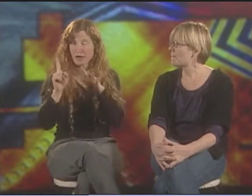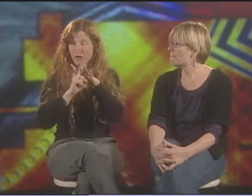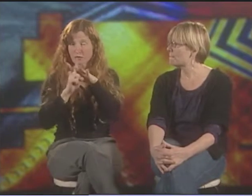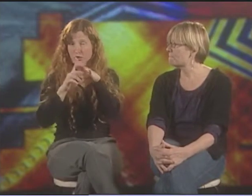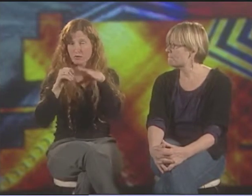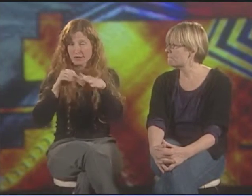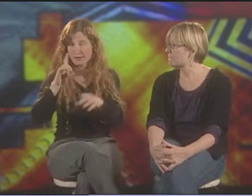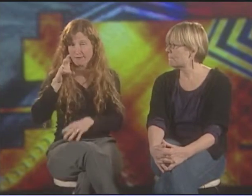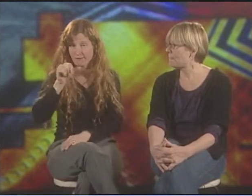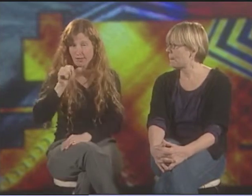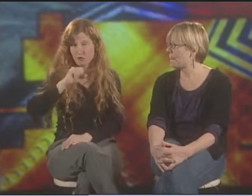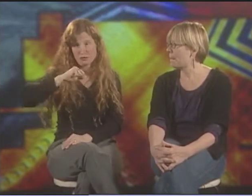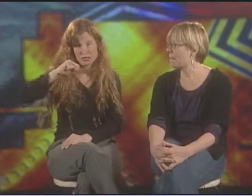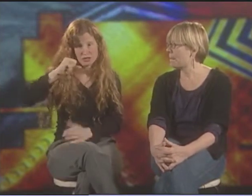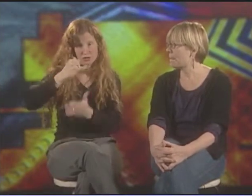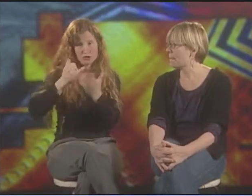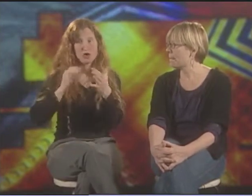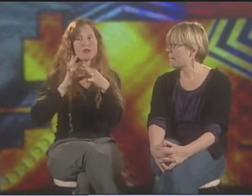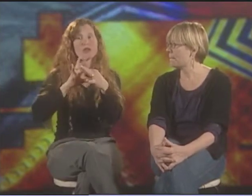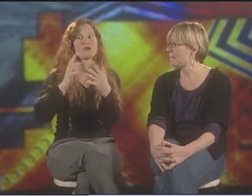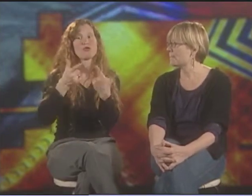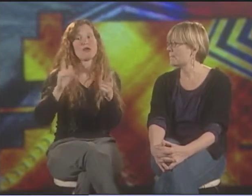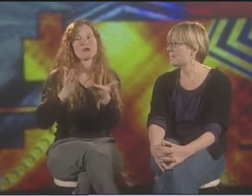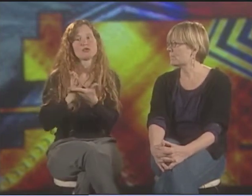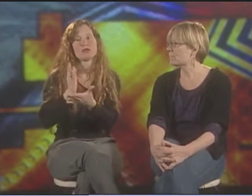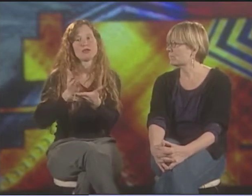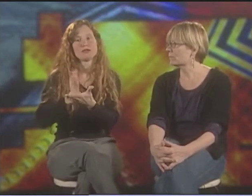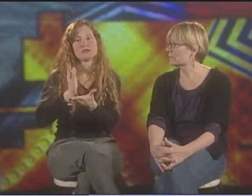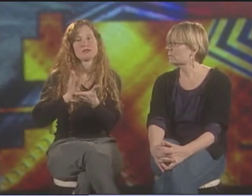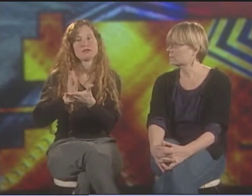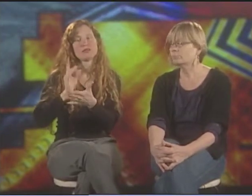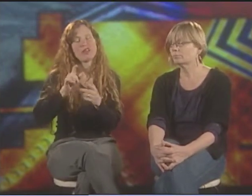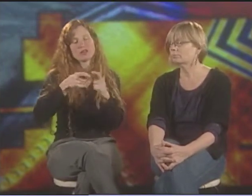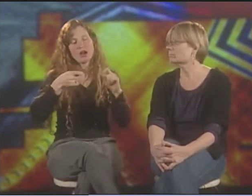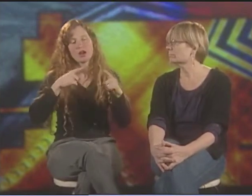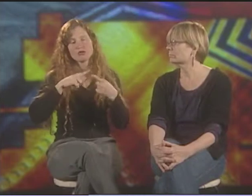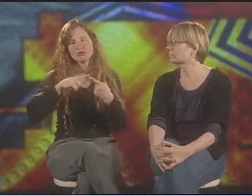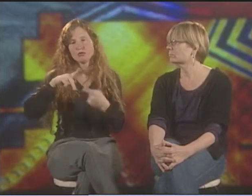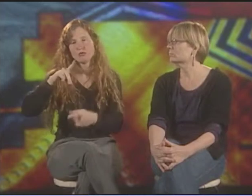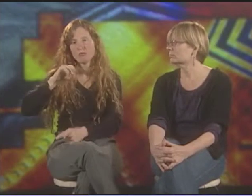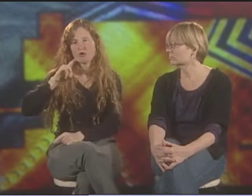ONE COMMON THEME THAT RECURS IN DE'VIA ART AND THE RESISTANCE ART IS THAT OF LANGUAGE RIGHTS.